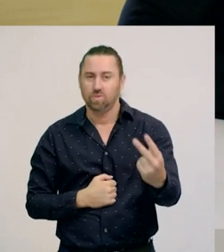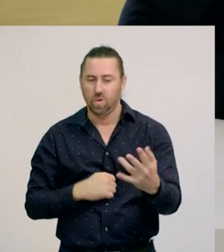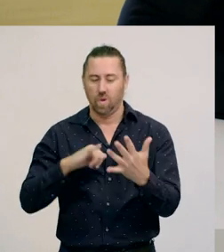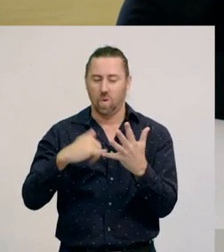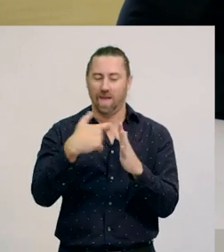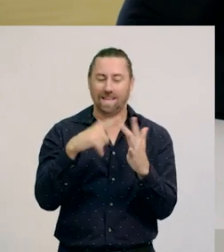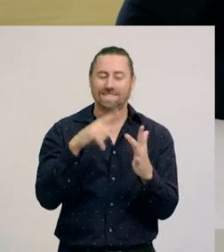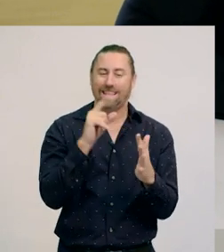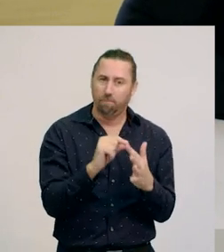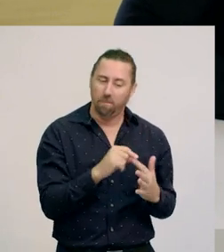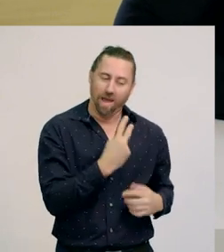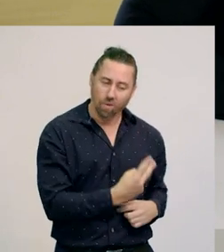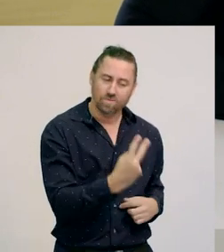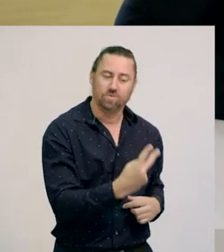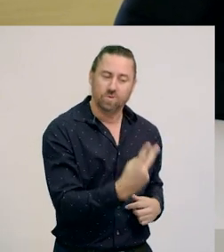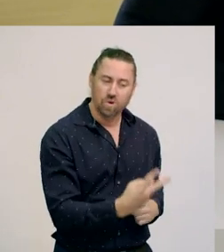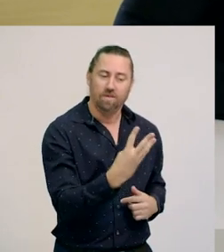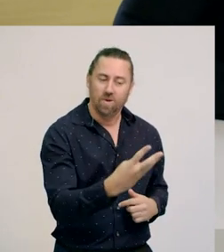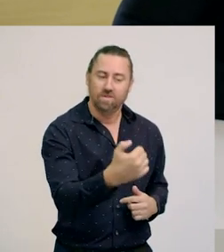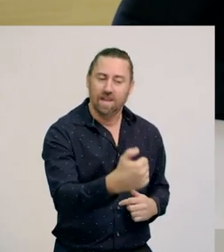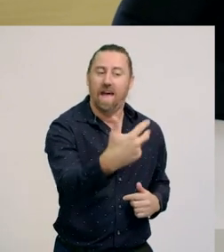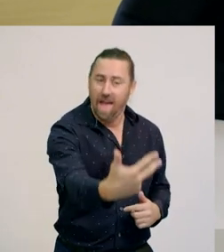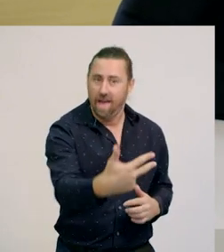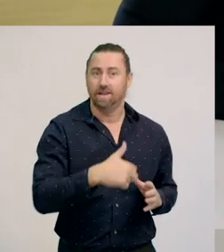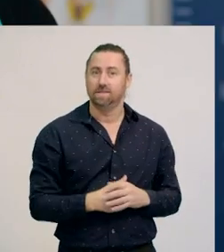So, Monique, there are two ways we could count the teddy bears.